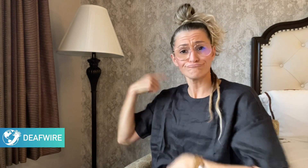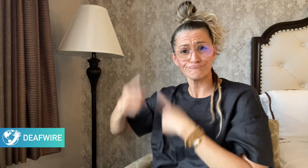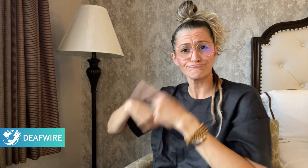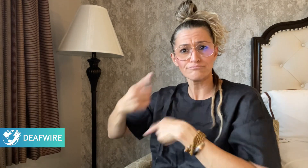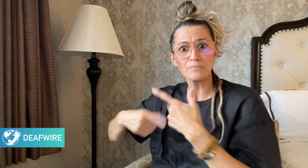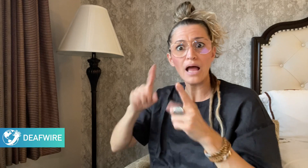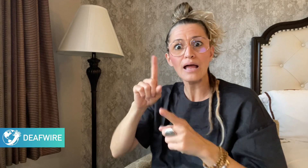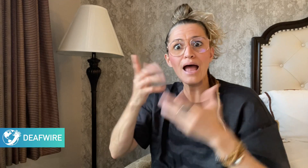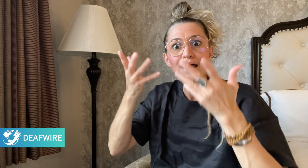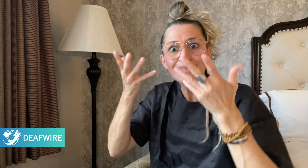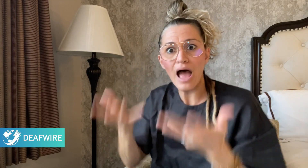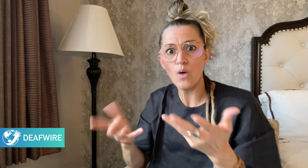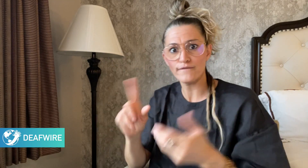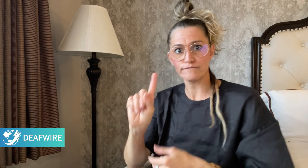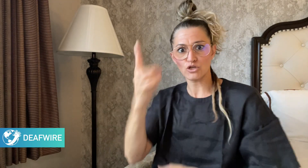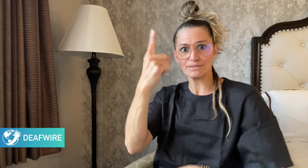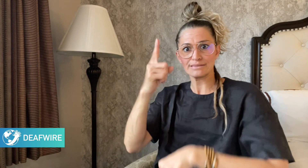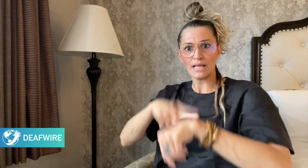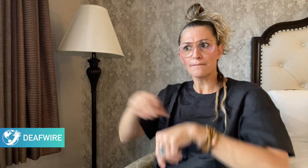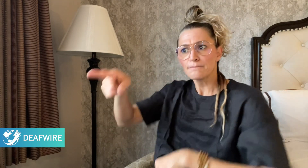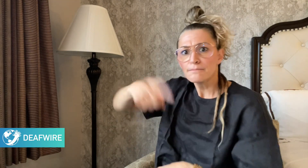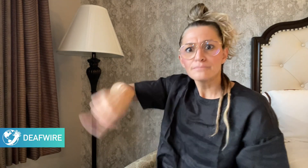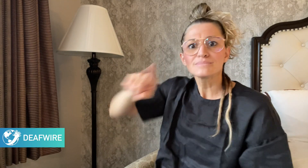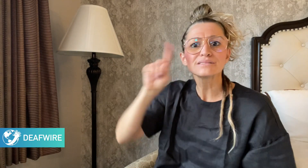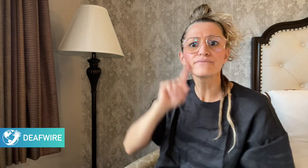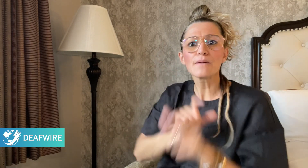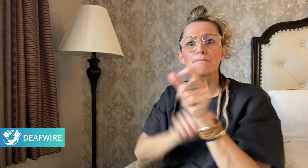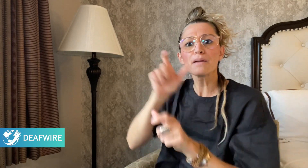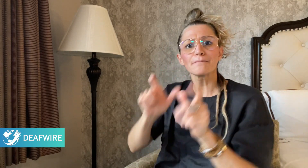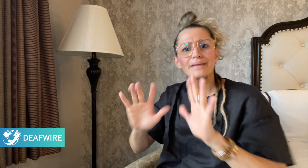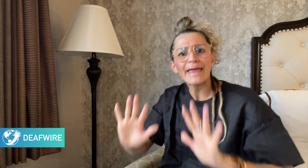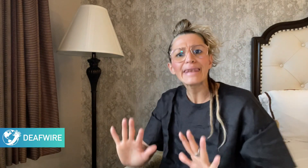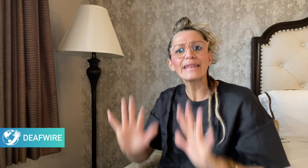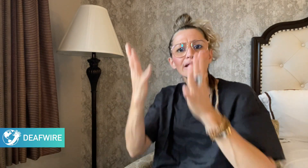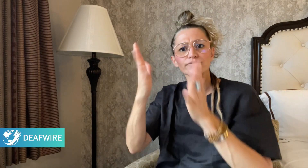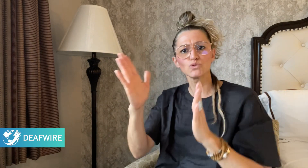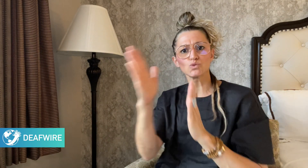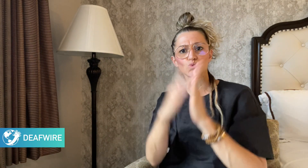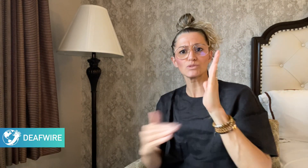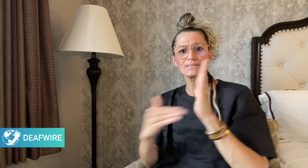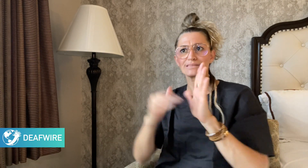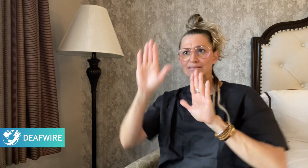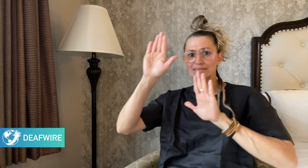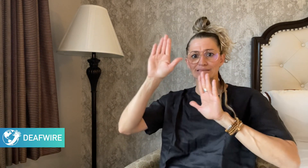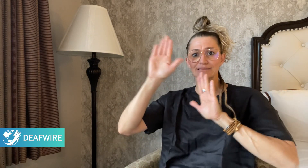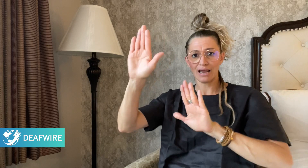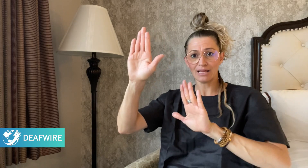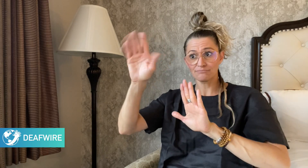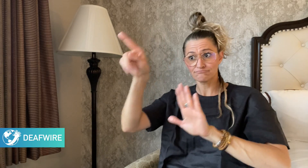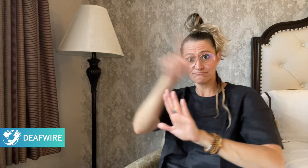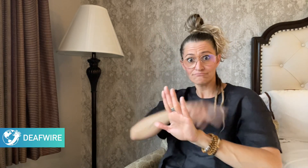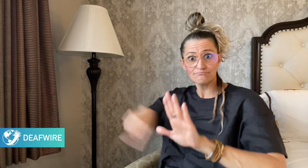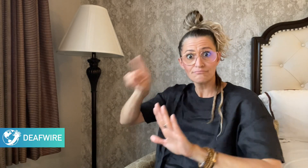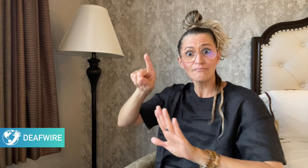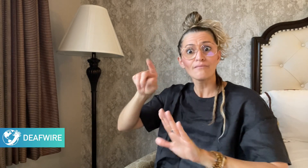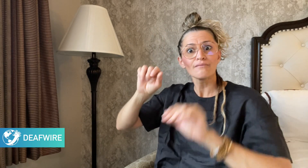in 2006, Deaf people living in New Zealand now have